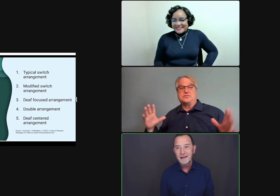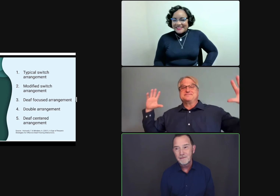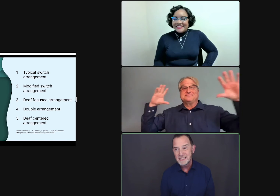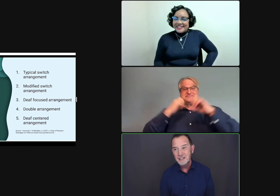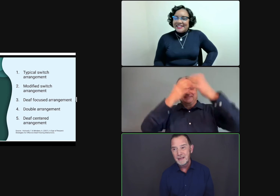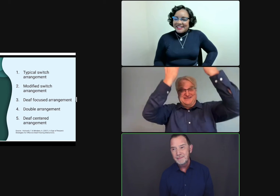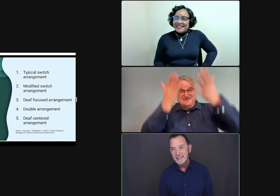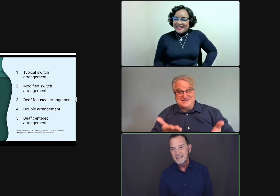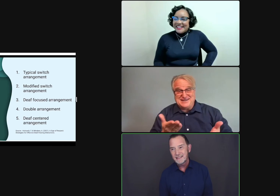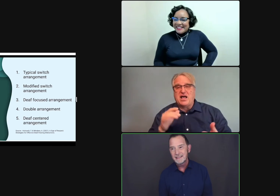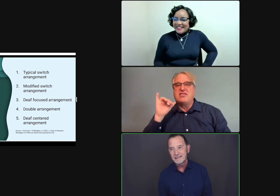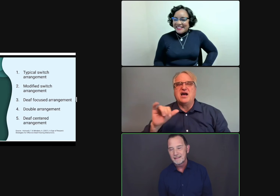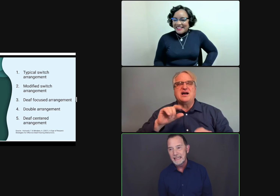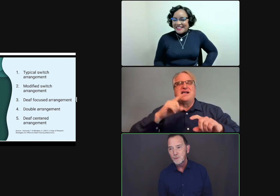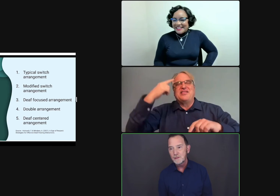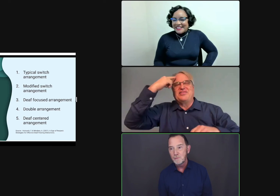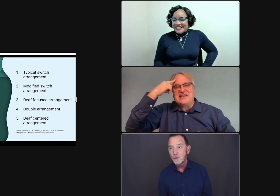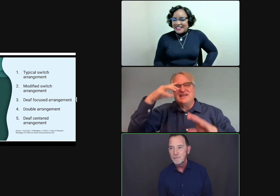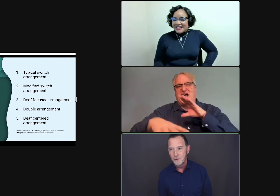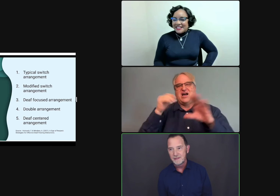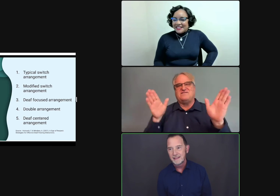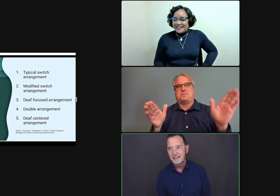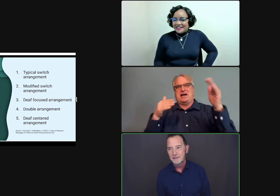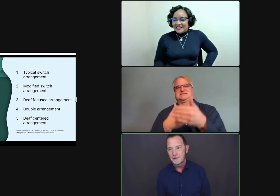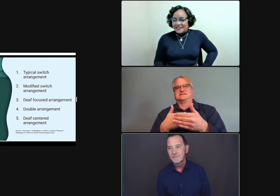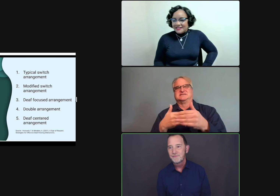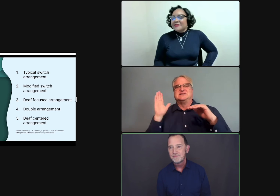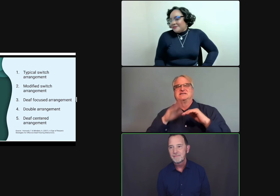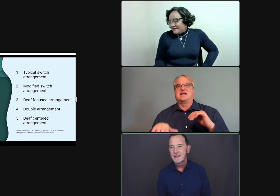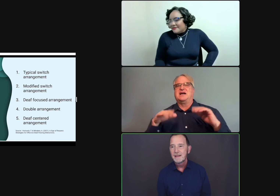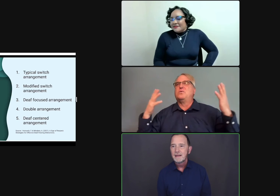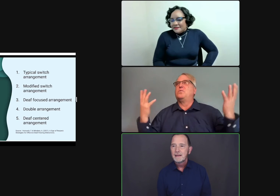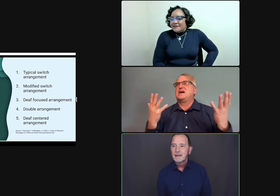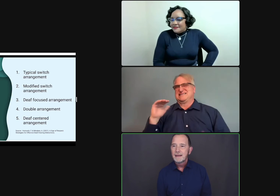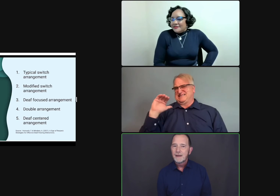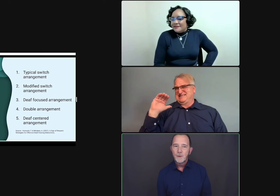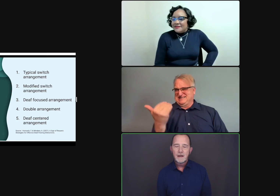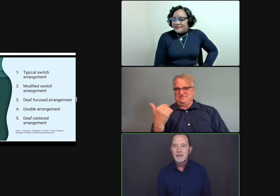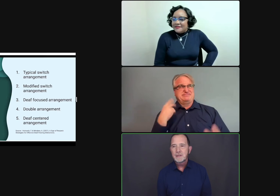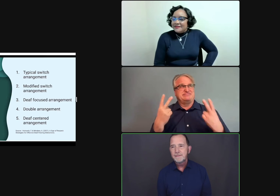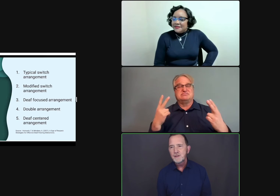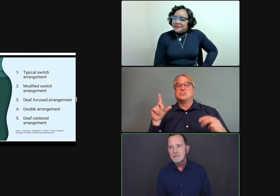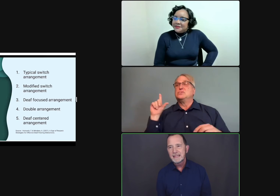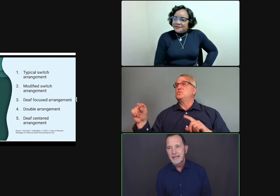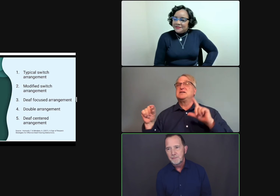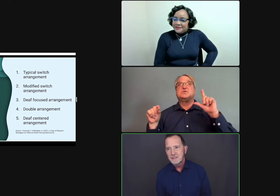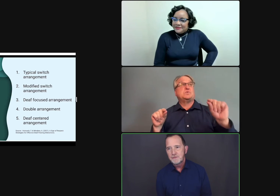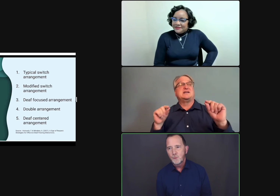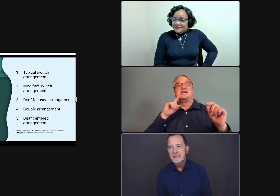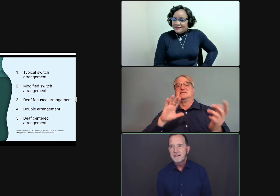of the conversation maybe is equal or more important than the other. Again, we're giving you some examples of ways